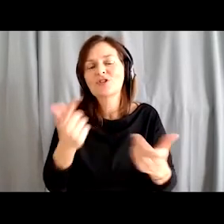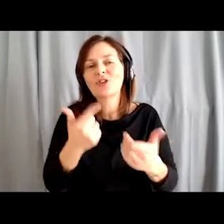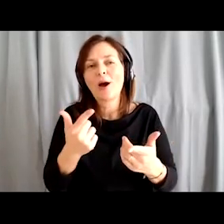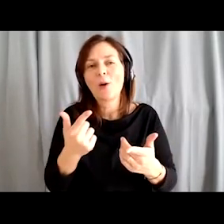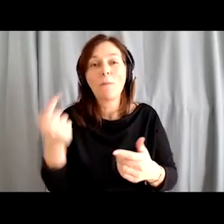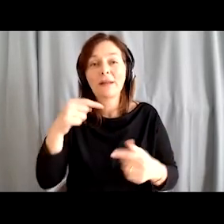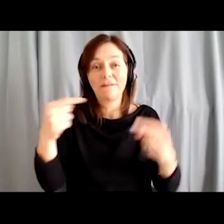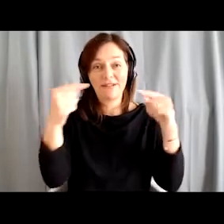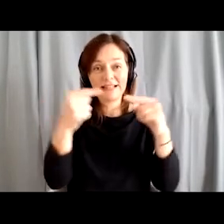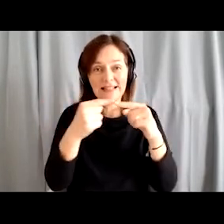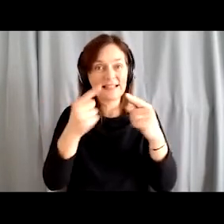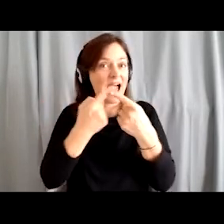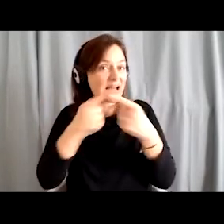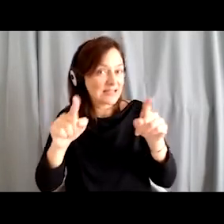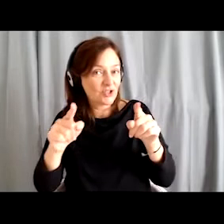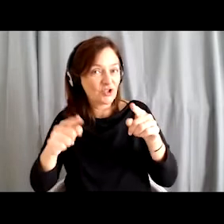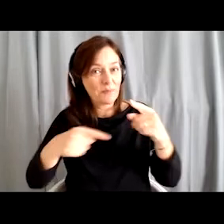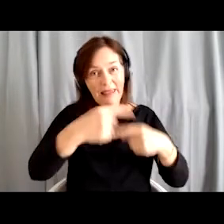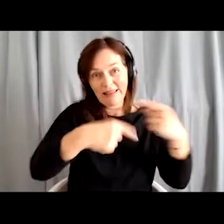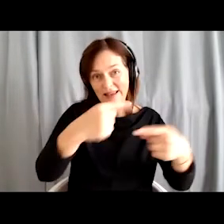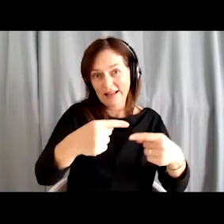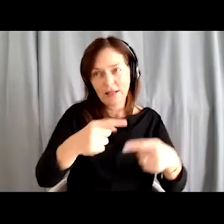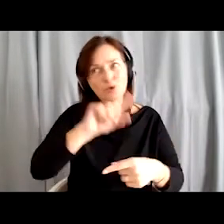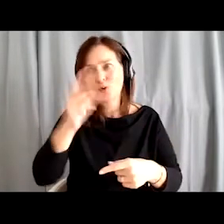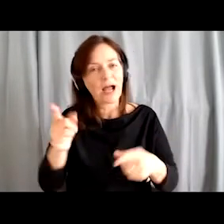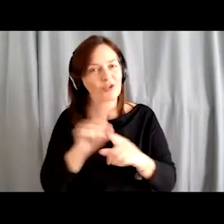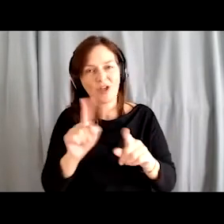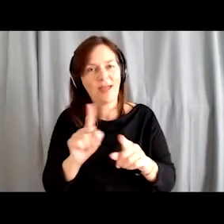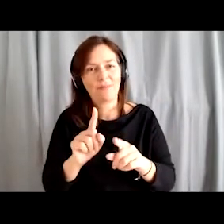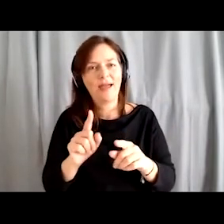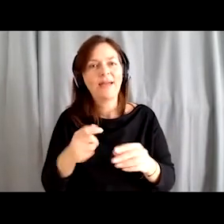would not and contribute some of my knowledge to the mosaic of the common good.